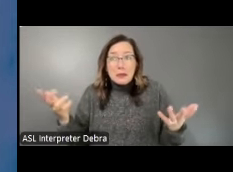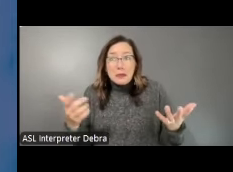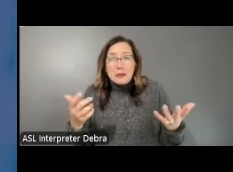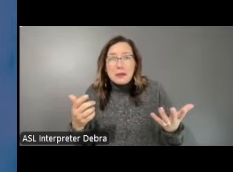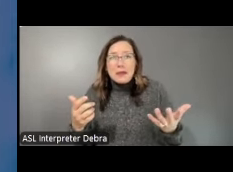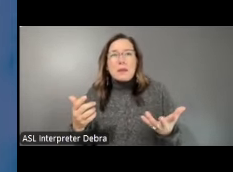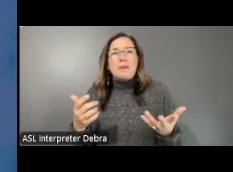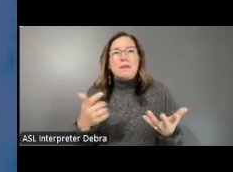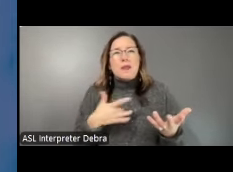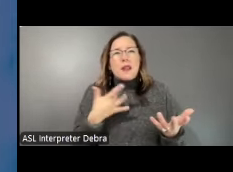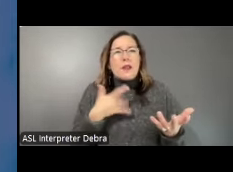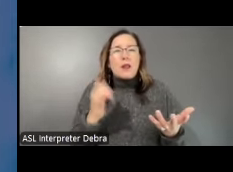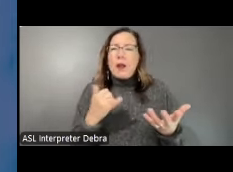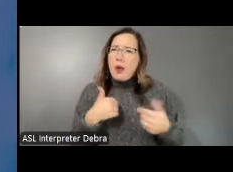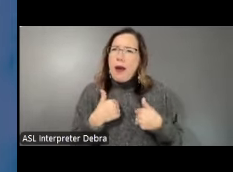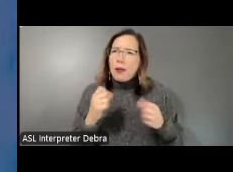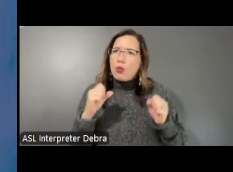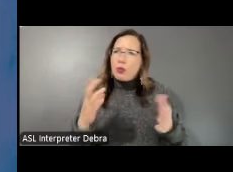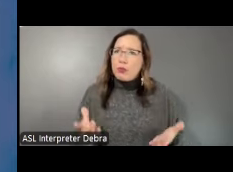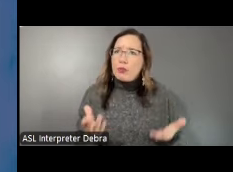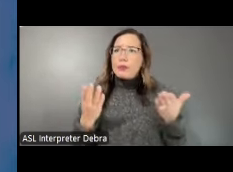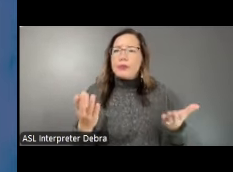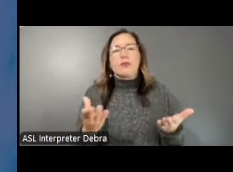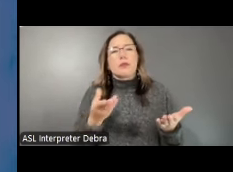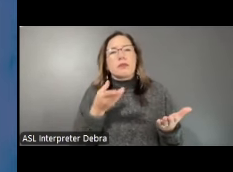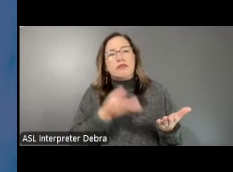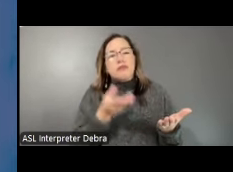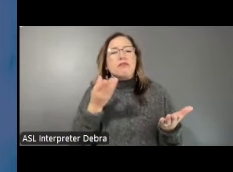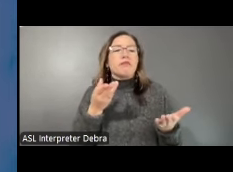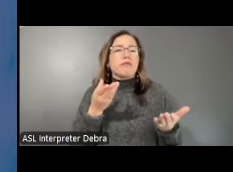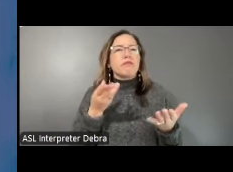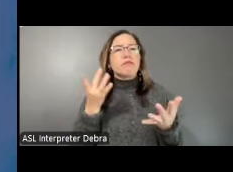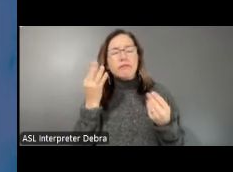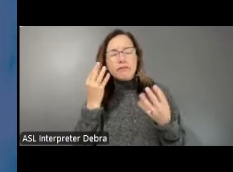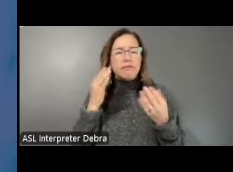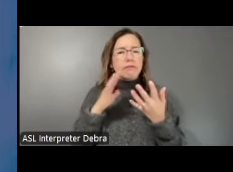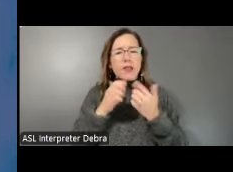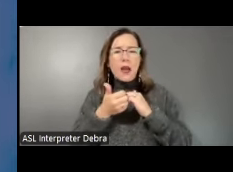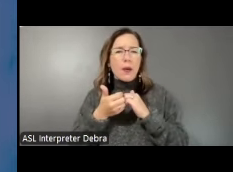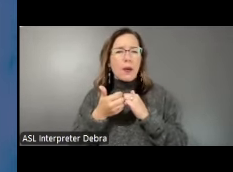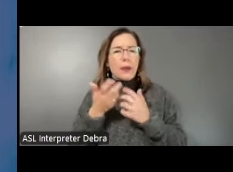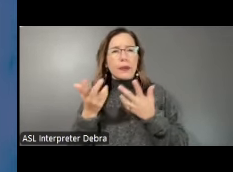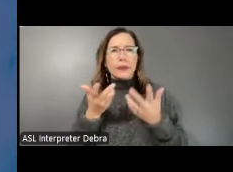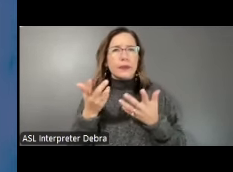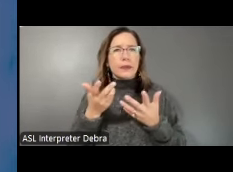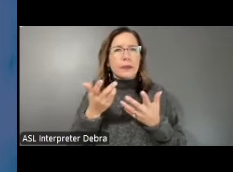But I felt like what I had to offer was this. And I was thinking about ways of doing, using music